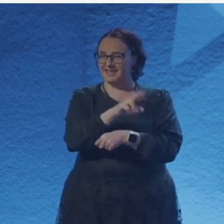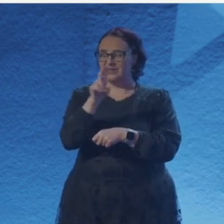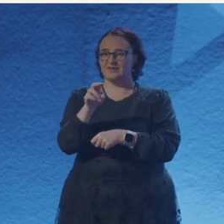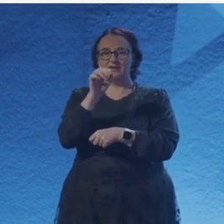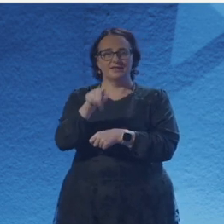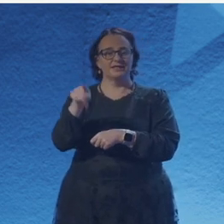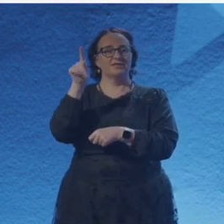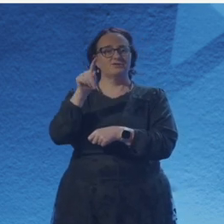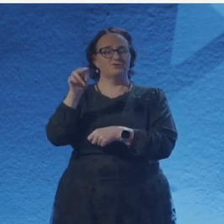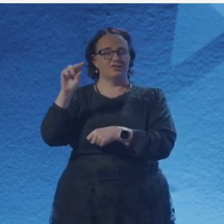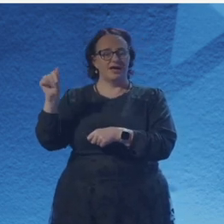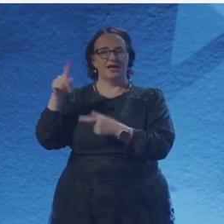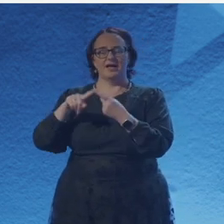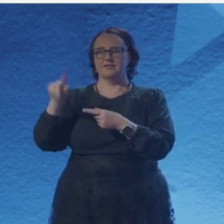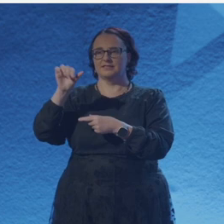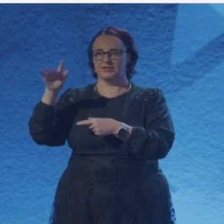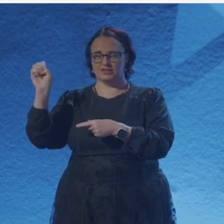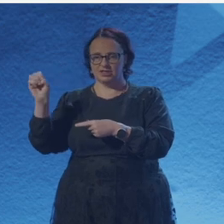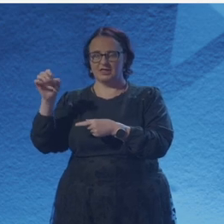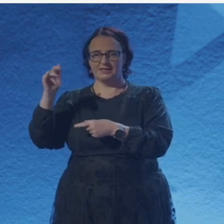So I'm very excited to be here with you all today, joined